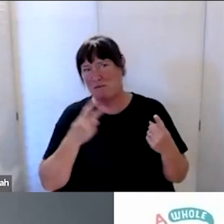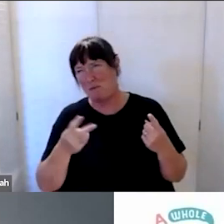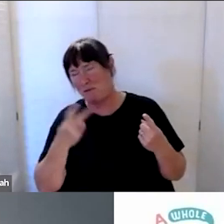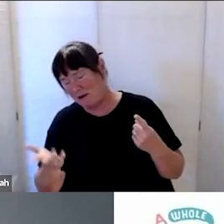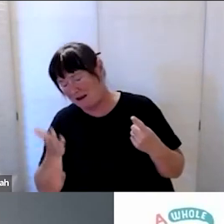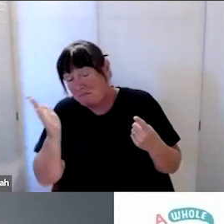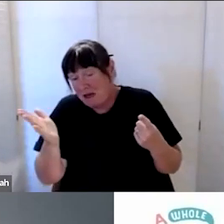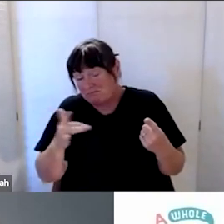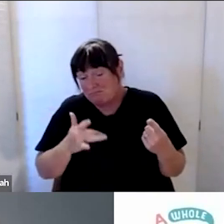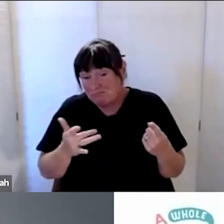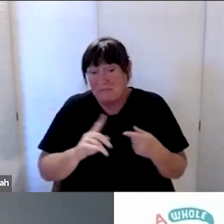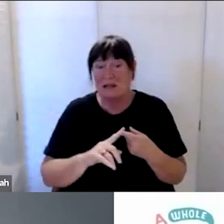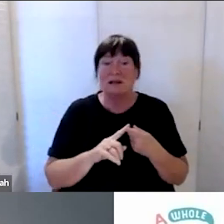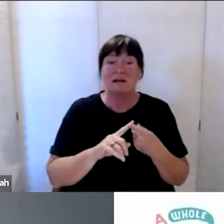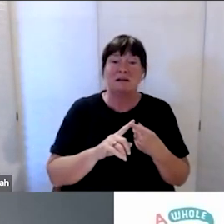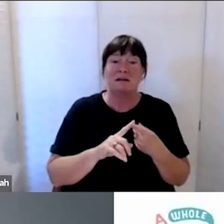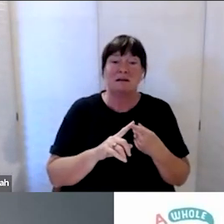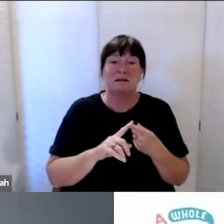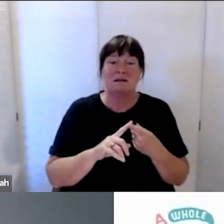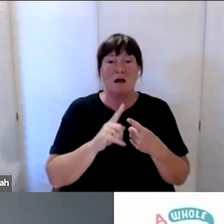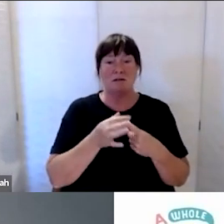But I’ve got, is there an opportunity